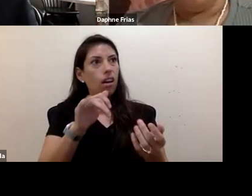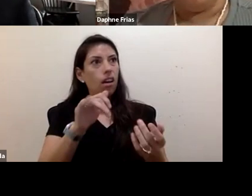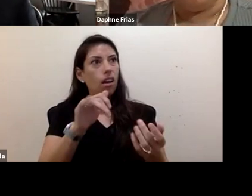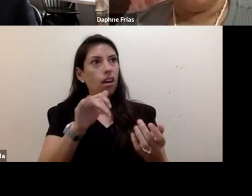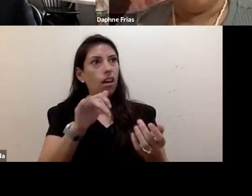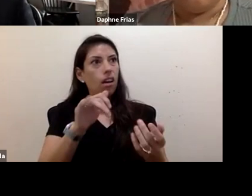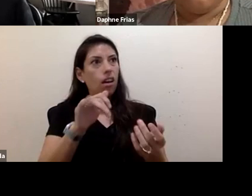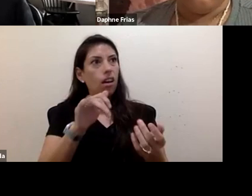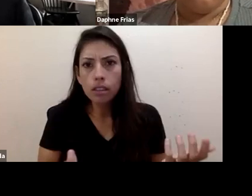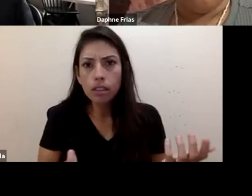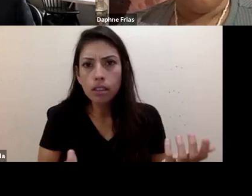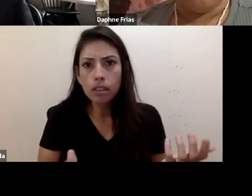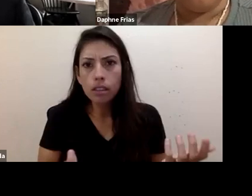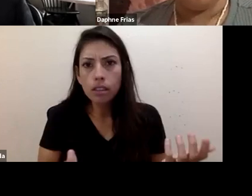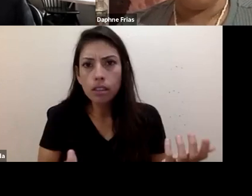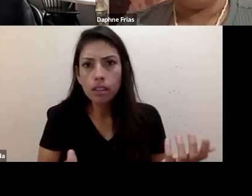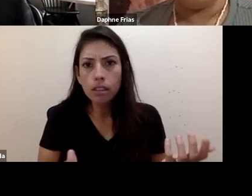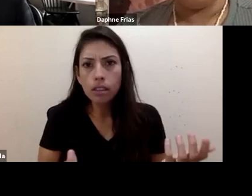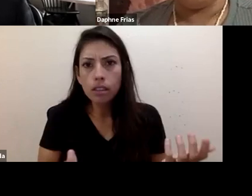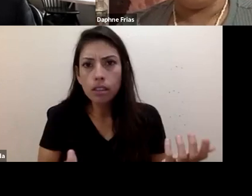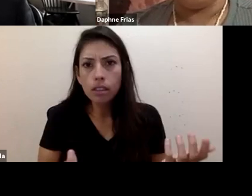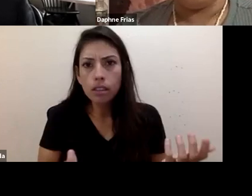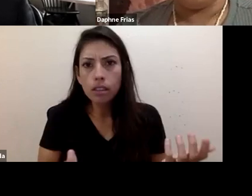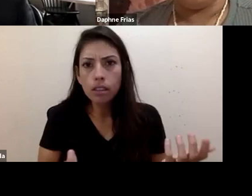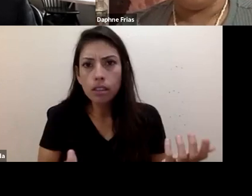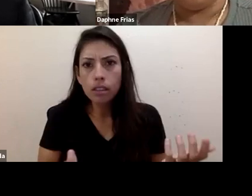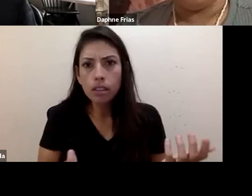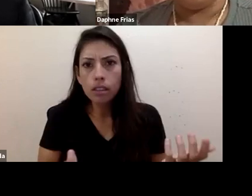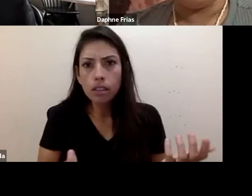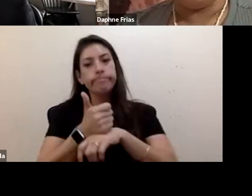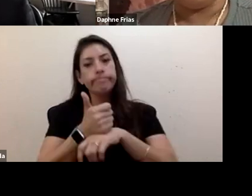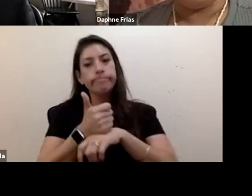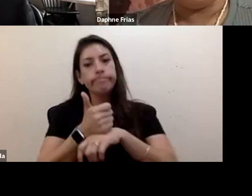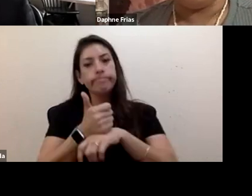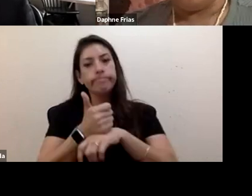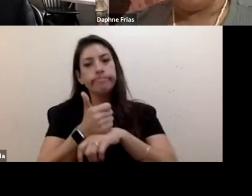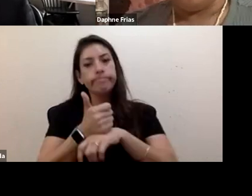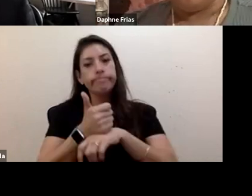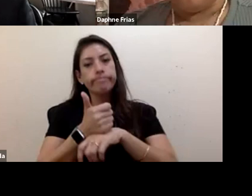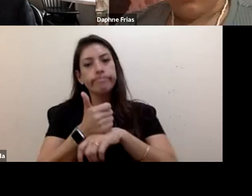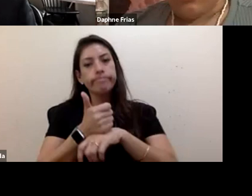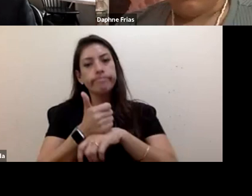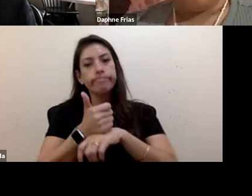a radical position, an anti-ableist position, that questions those structures.